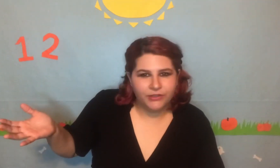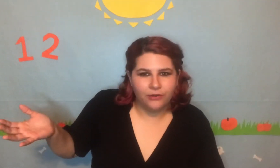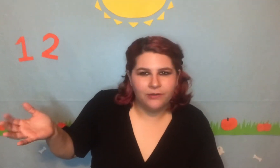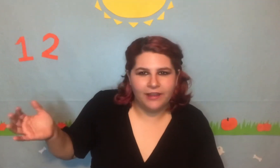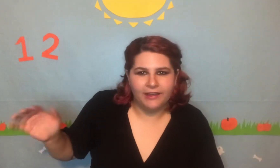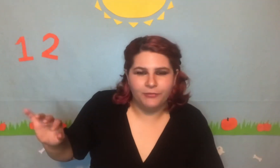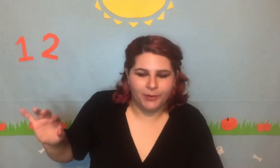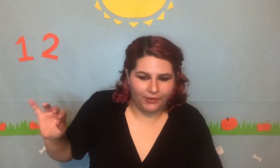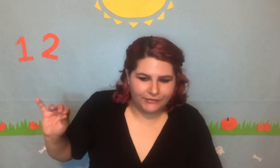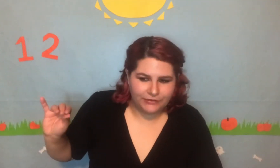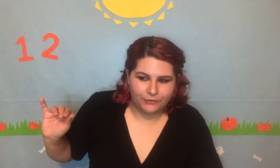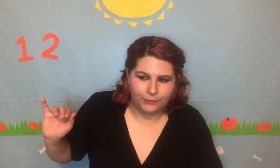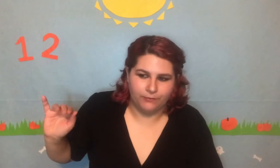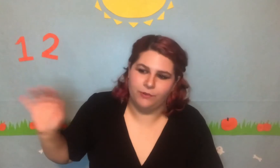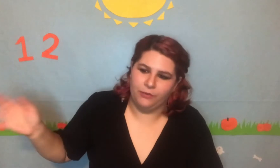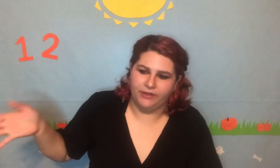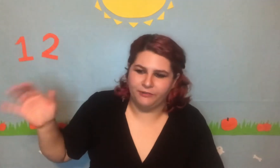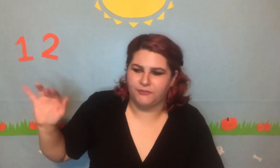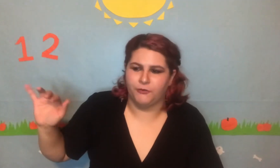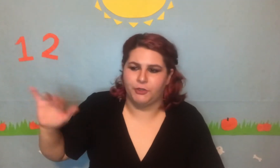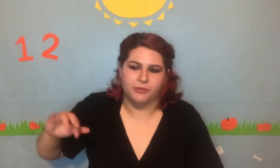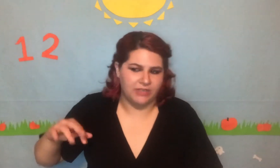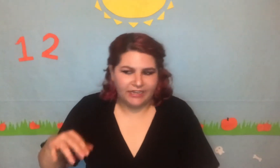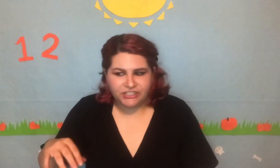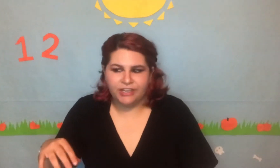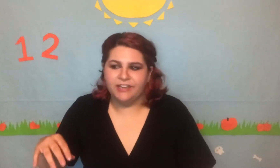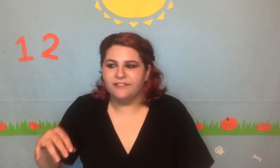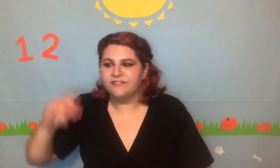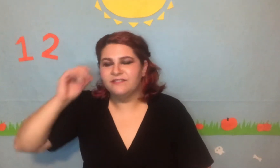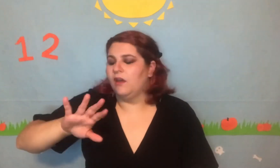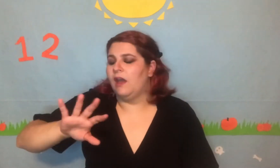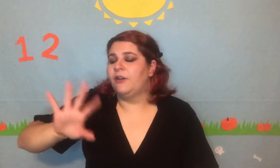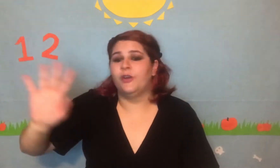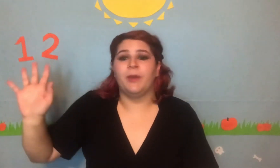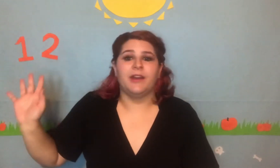whole life, but also know that it was for your protection. I don't know man. I just